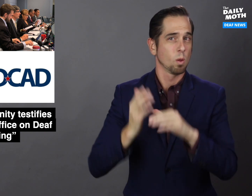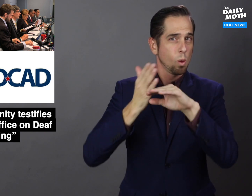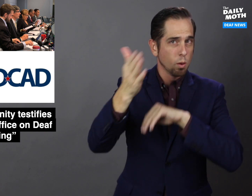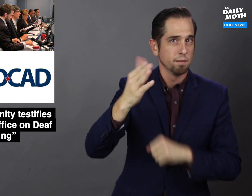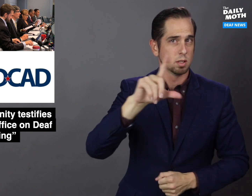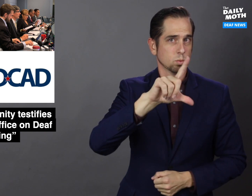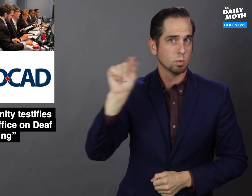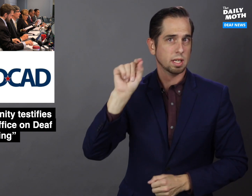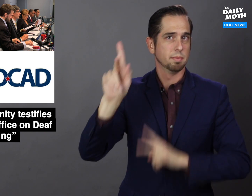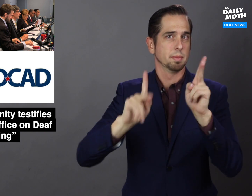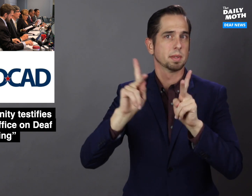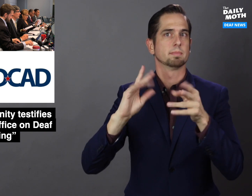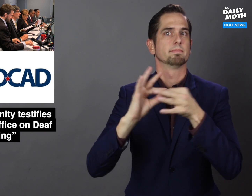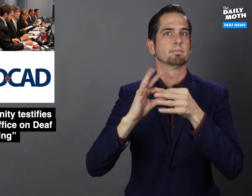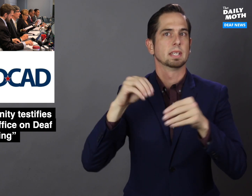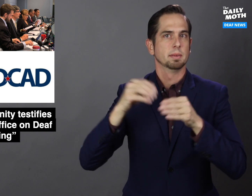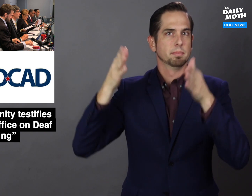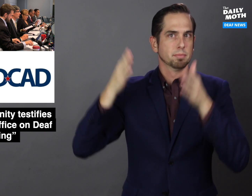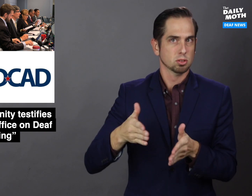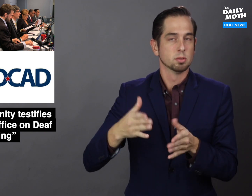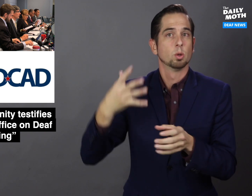Over 20 people testified in person,